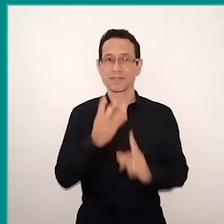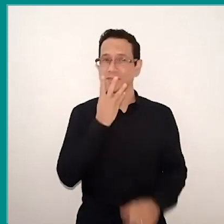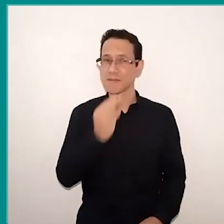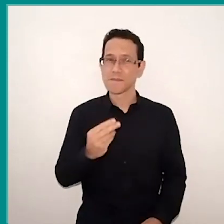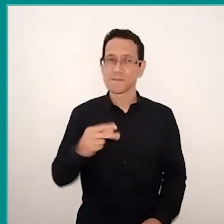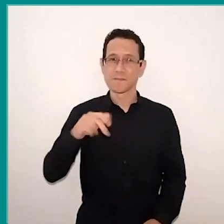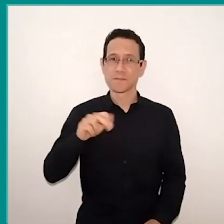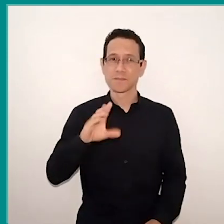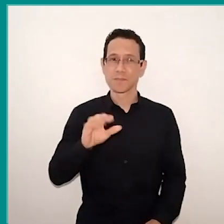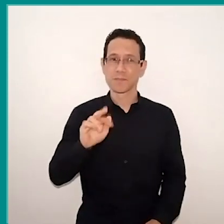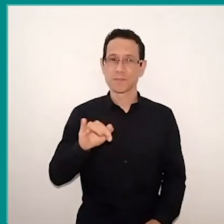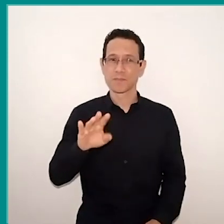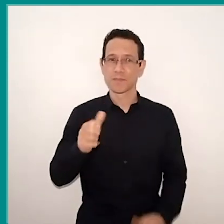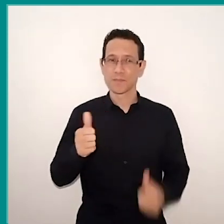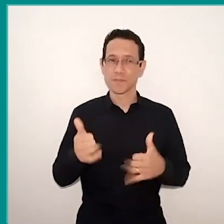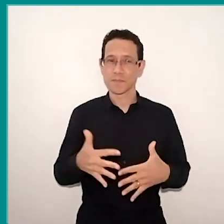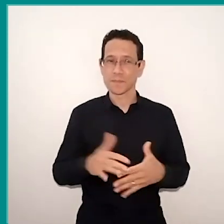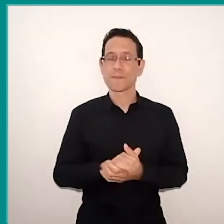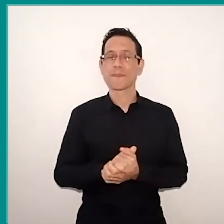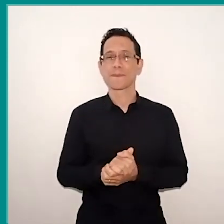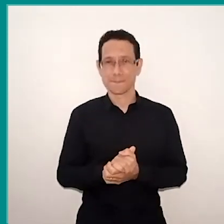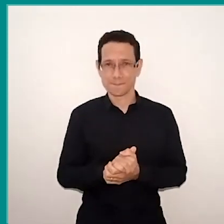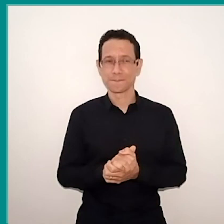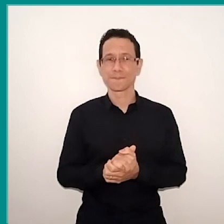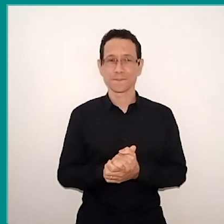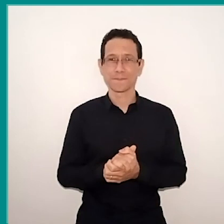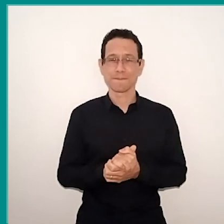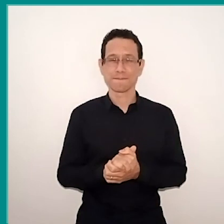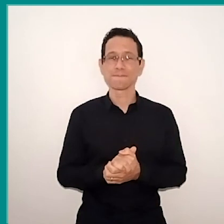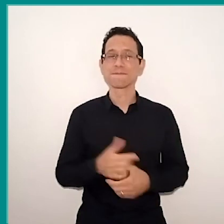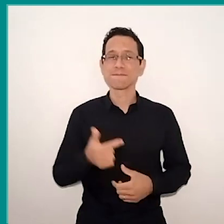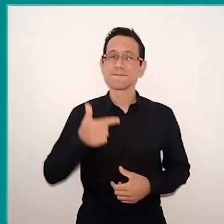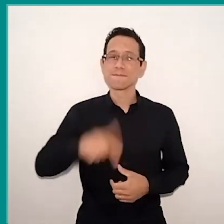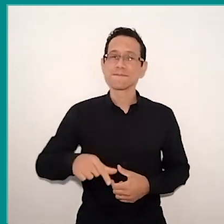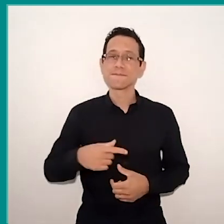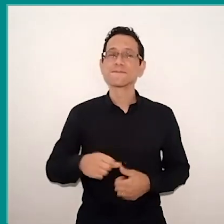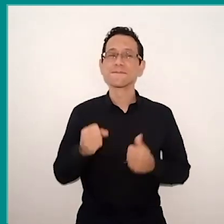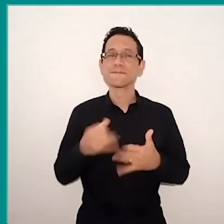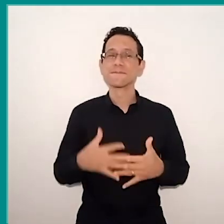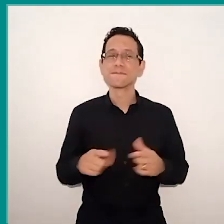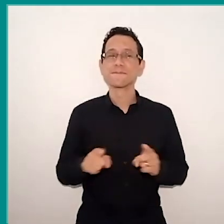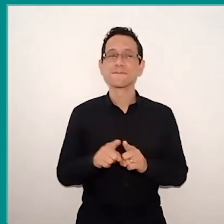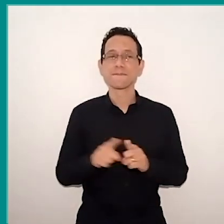But I want too, Glaucio, mention a question